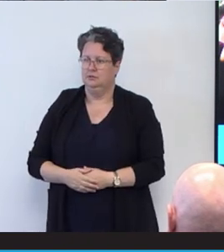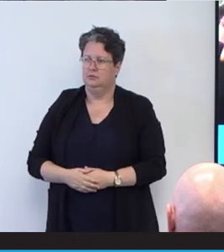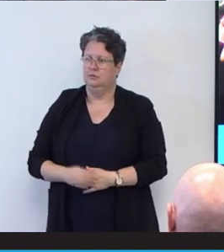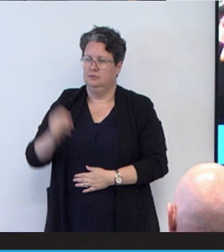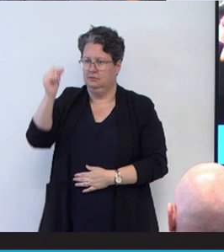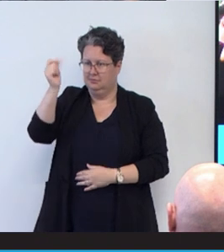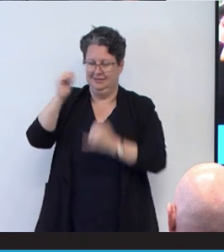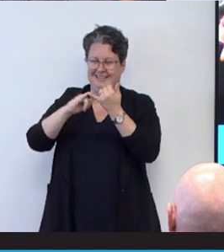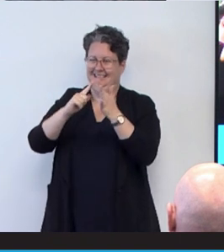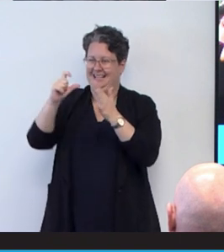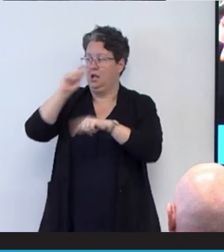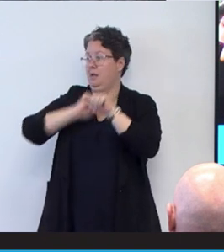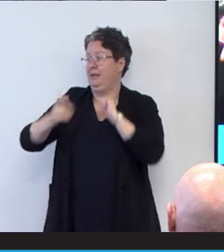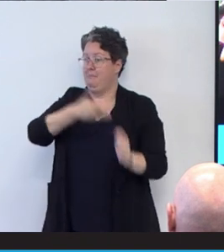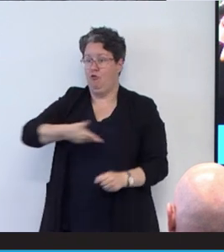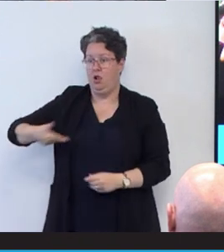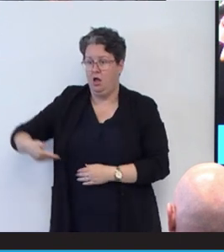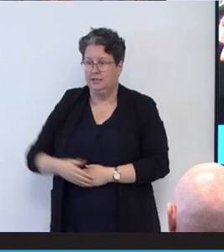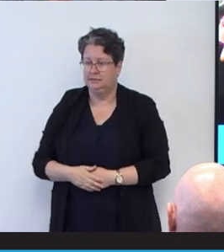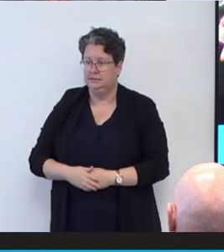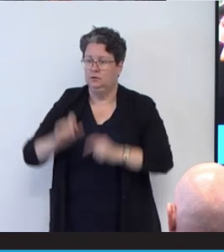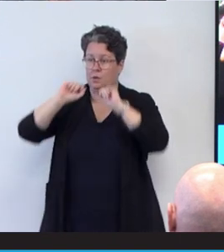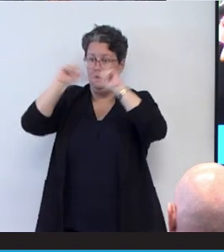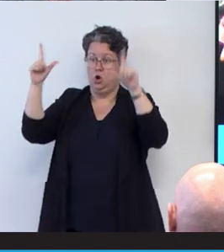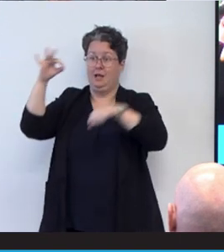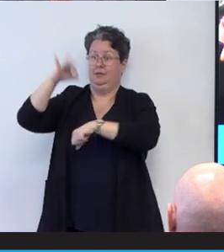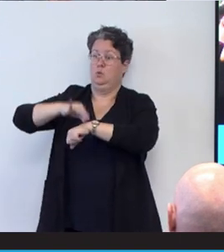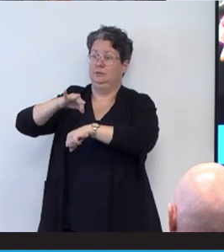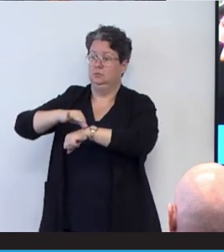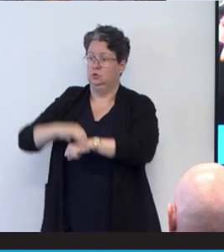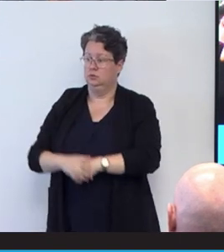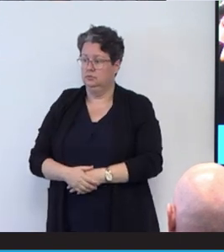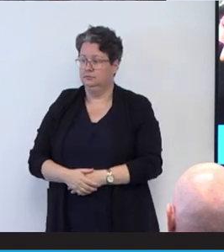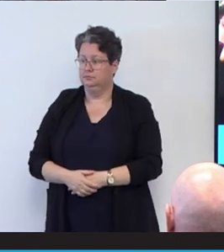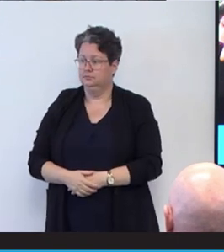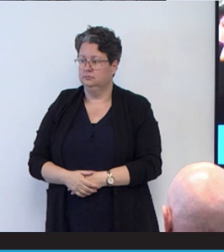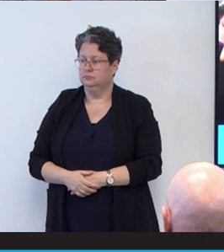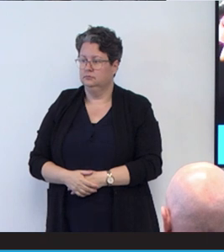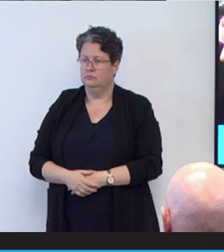paralyzed and when I woke up in the hospital there were things that I never thought about.